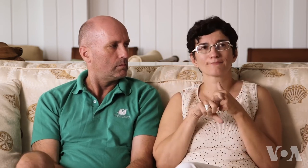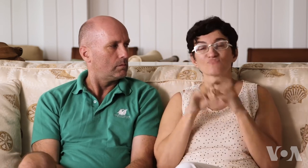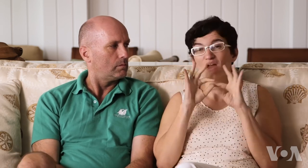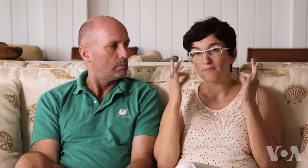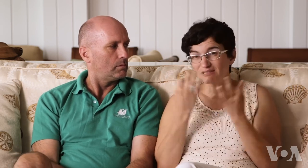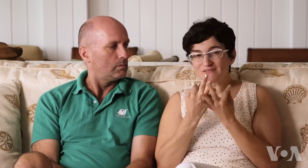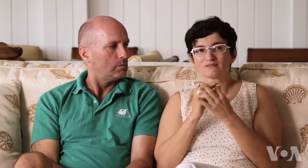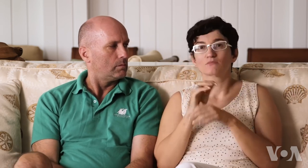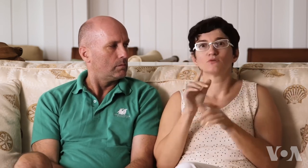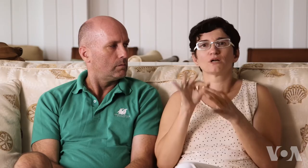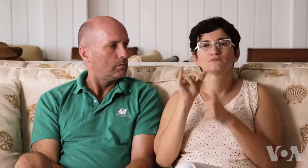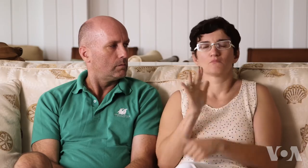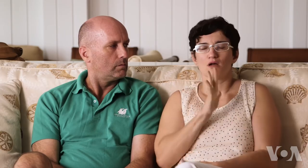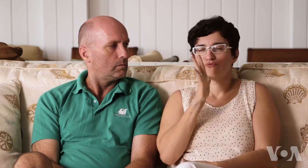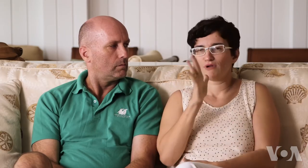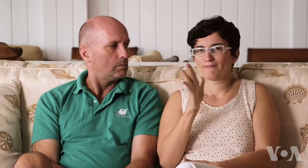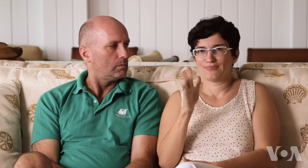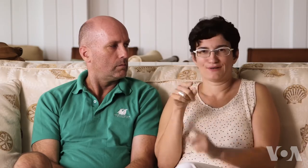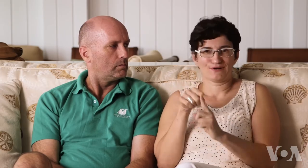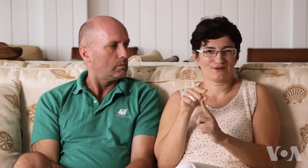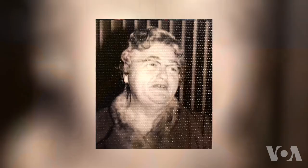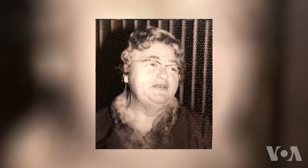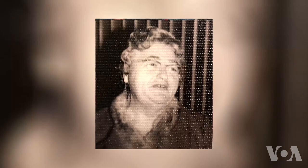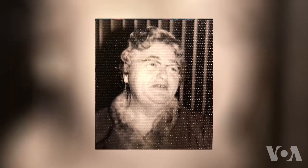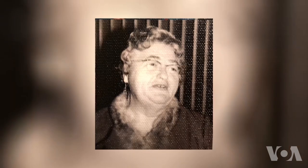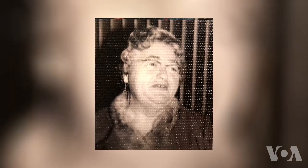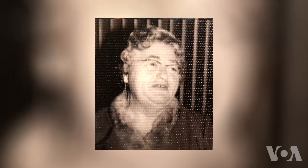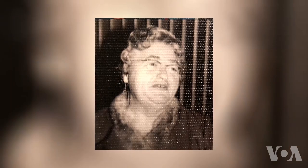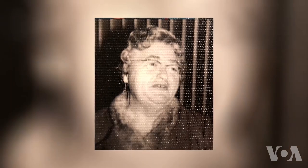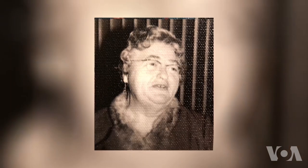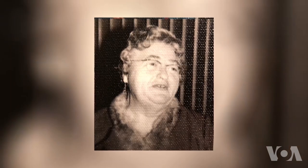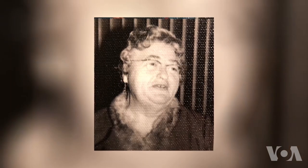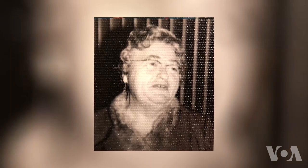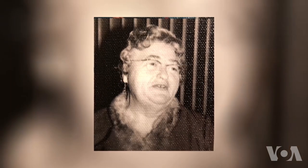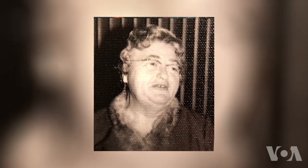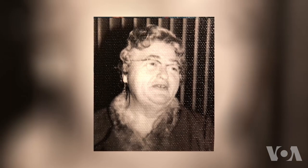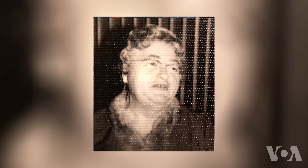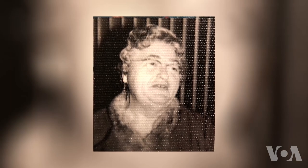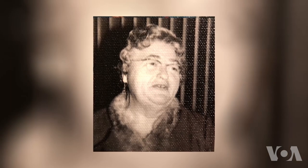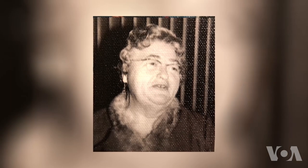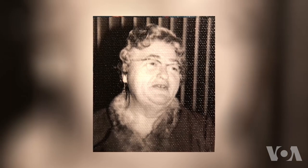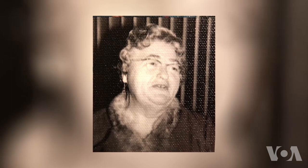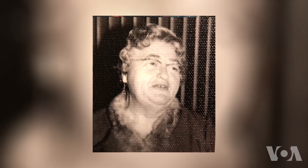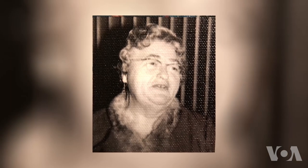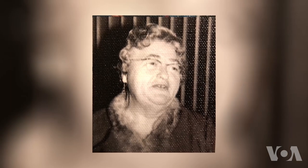Our family, oh our grandmother, especially my grandmother, I was so close to her.